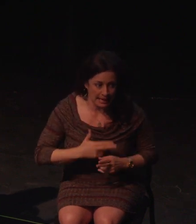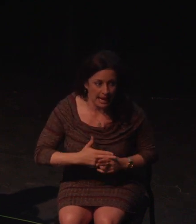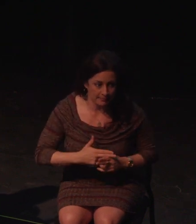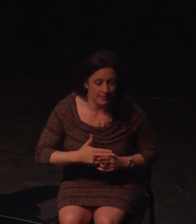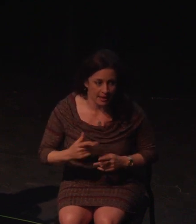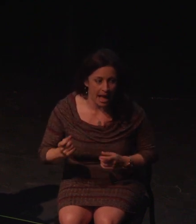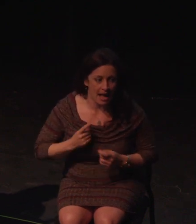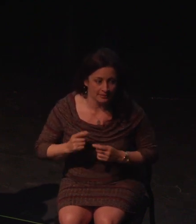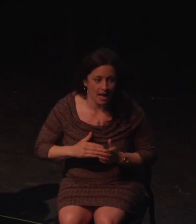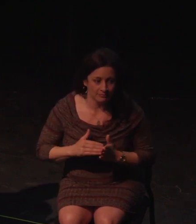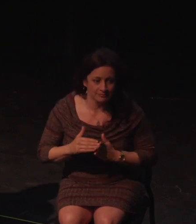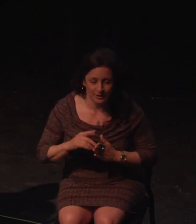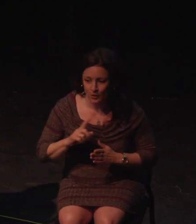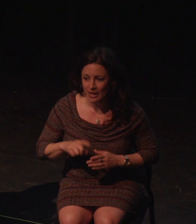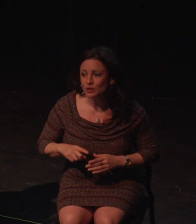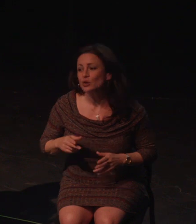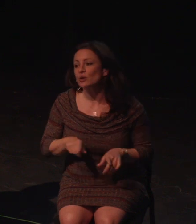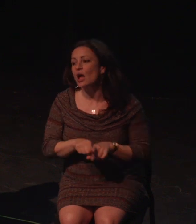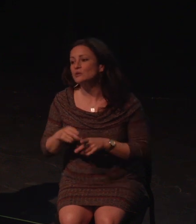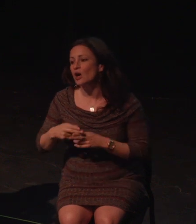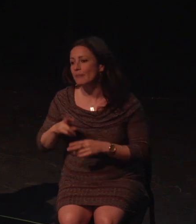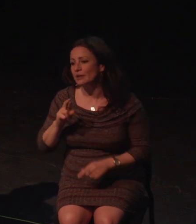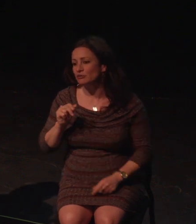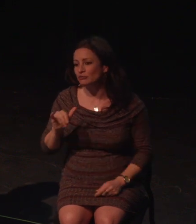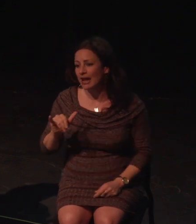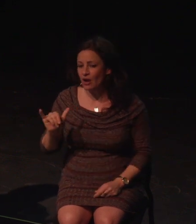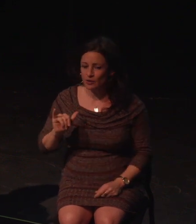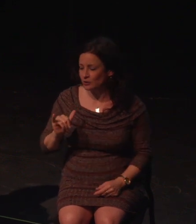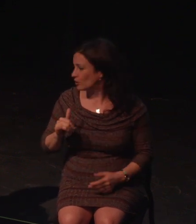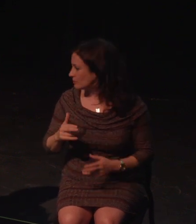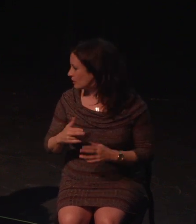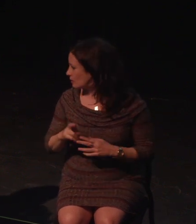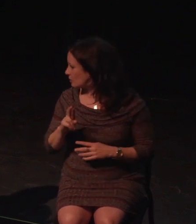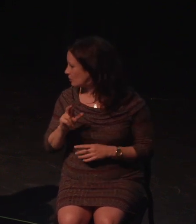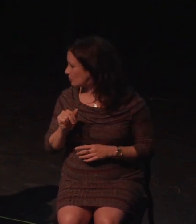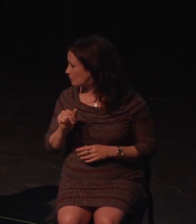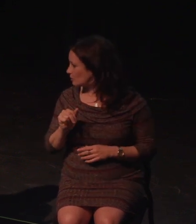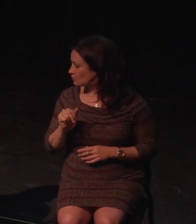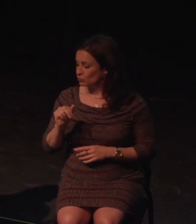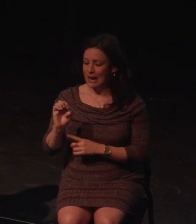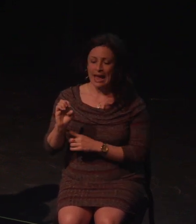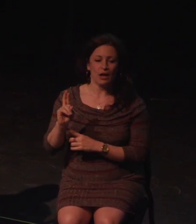When we first started the project, they anticipated maybe 50 people would be interested. They had over 300 sign up in just like two weeks.